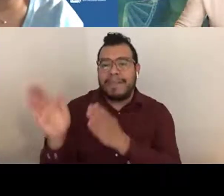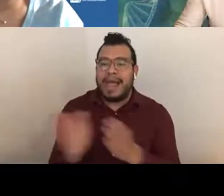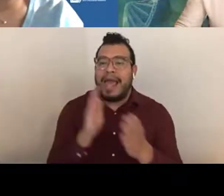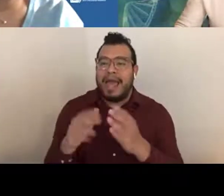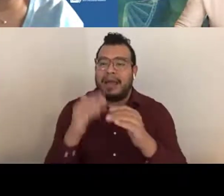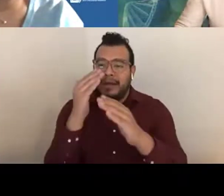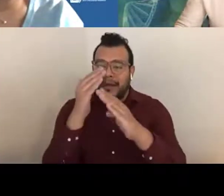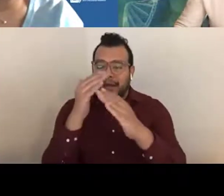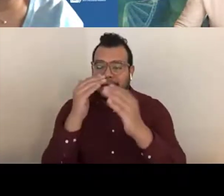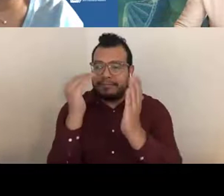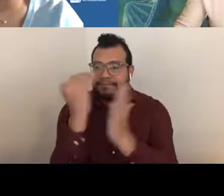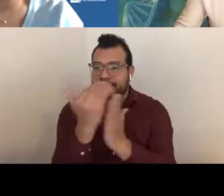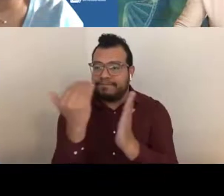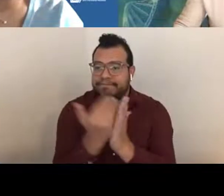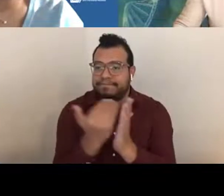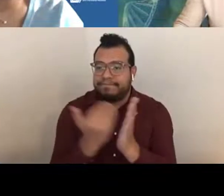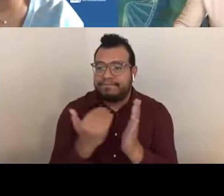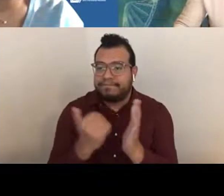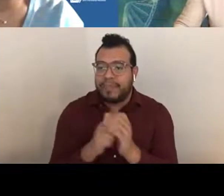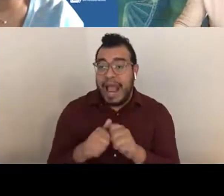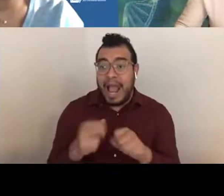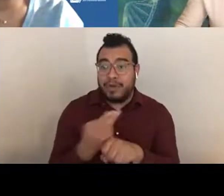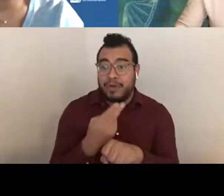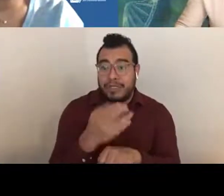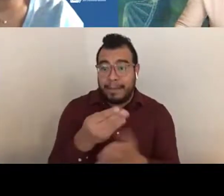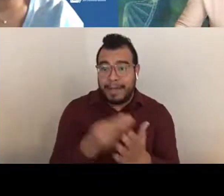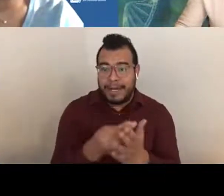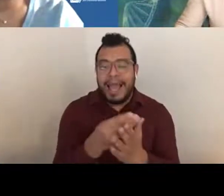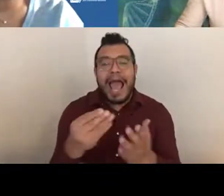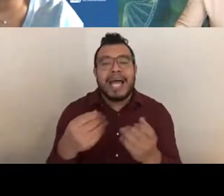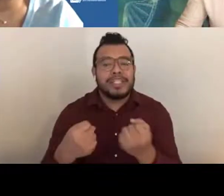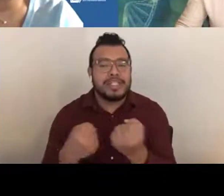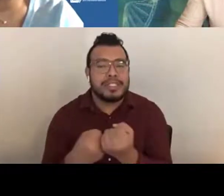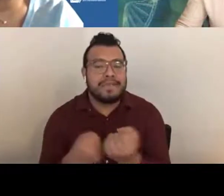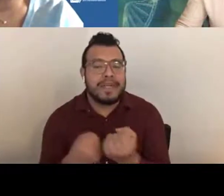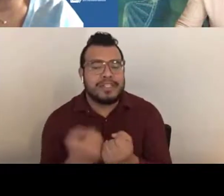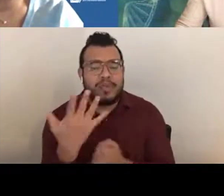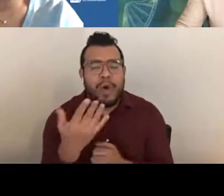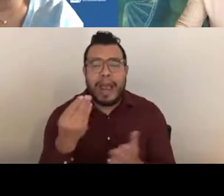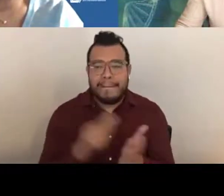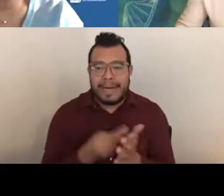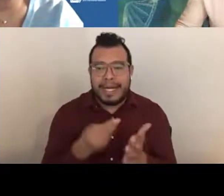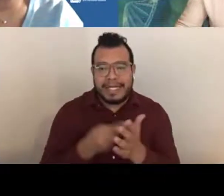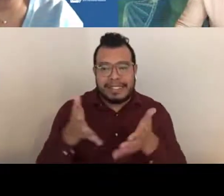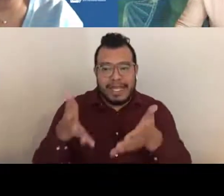and a justification as to why the money is left over, and how you're going to use it in the next segment.